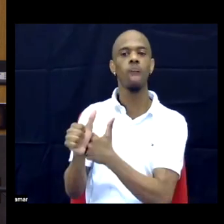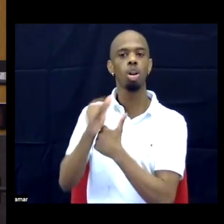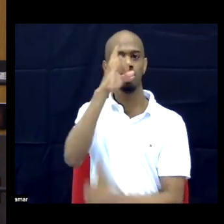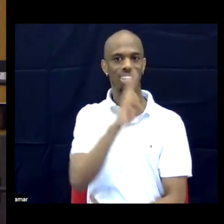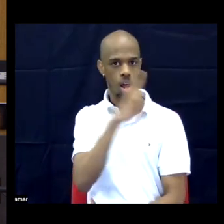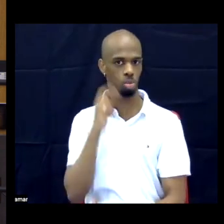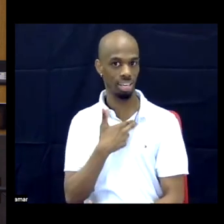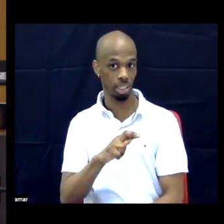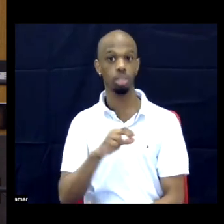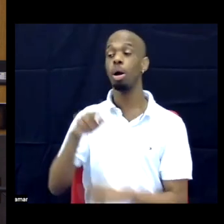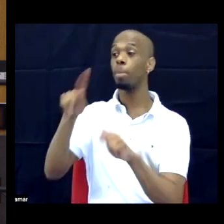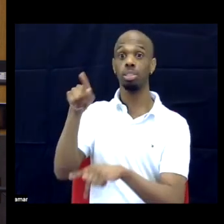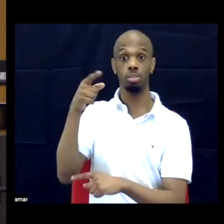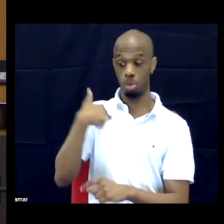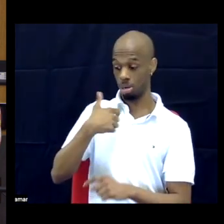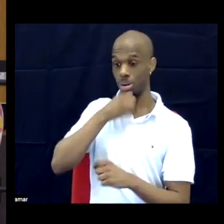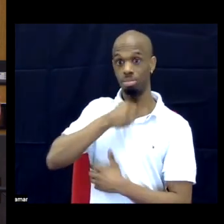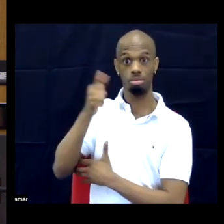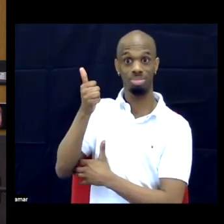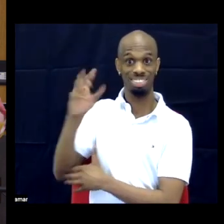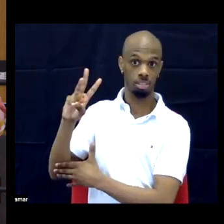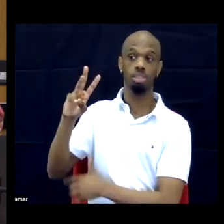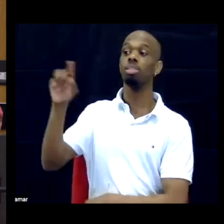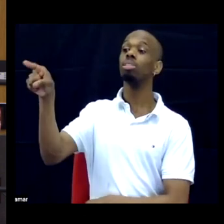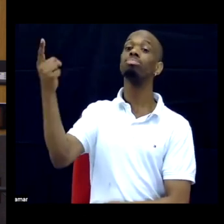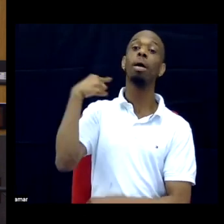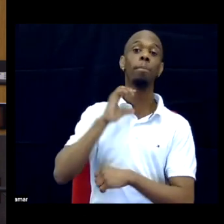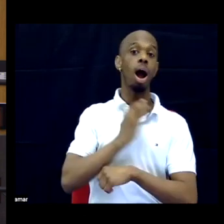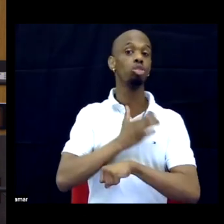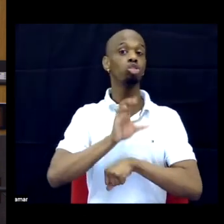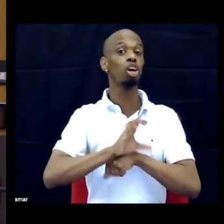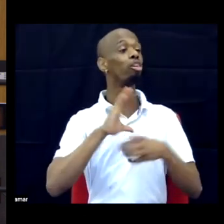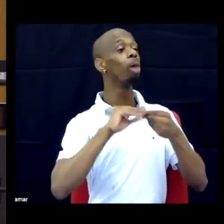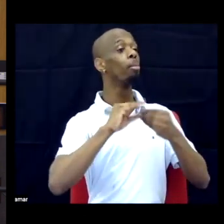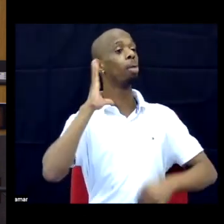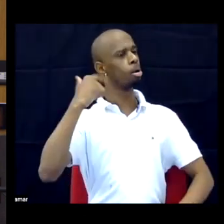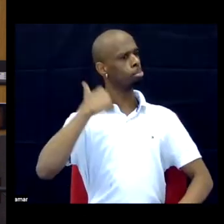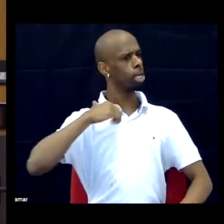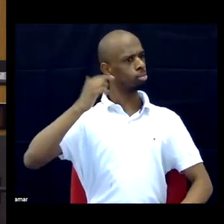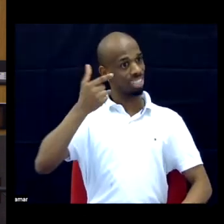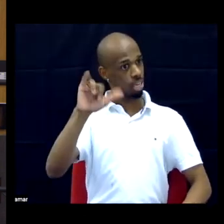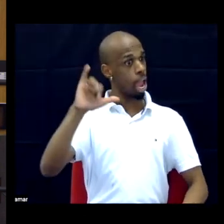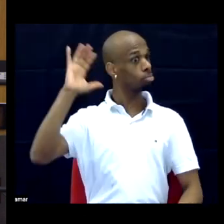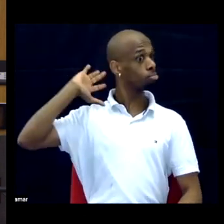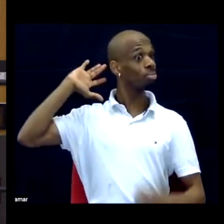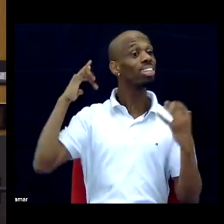school when I was 16, how he used to be gay and he's not anymore. I think it's super, super harmful.